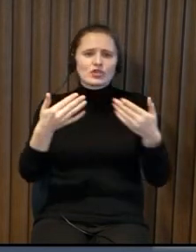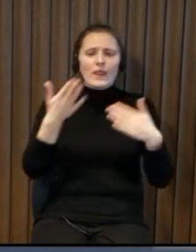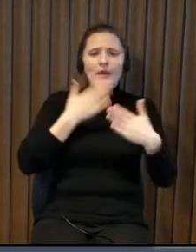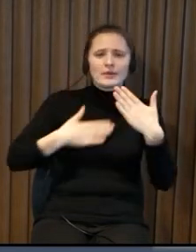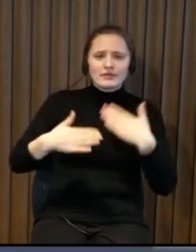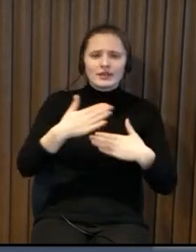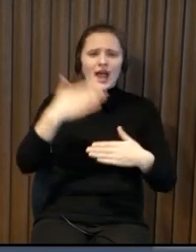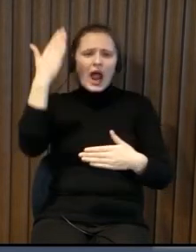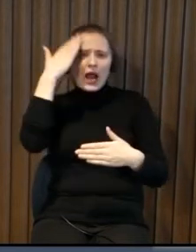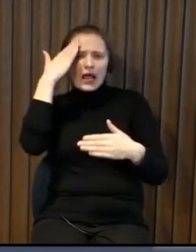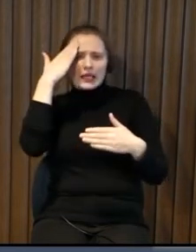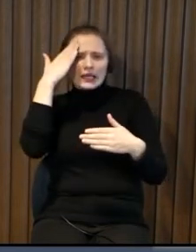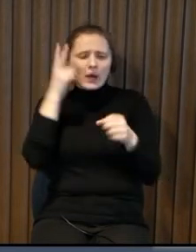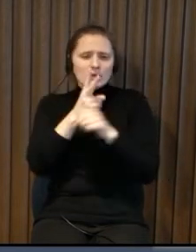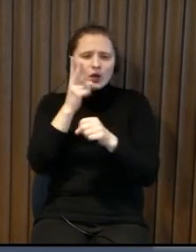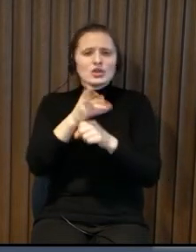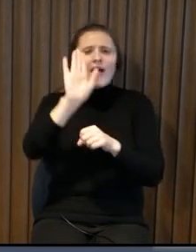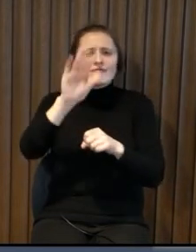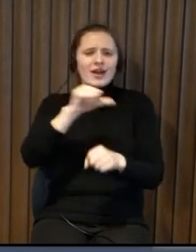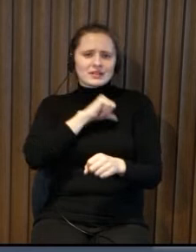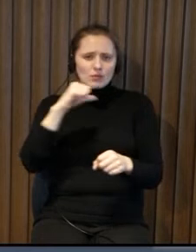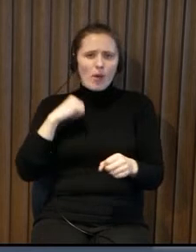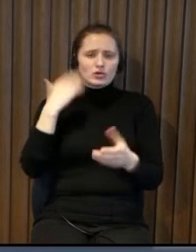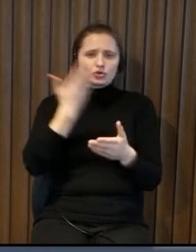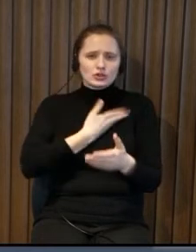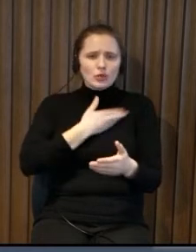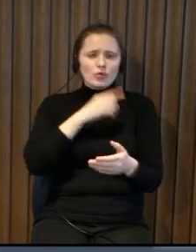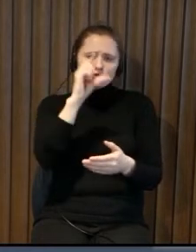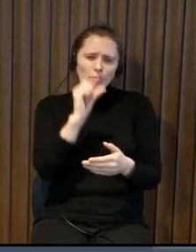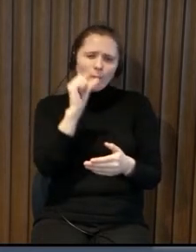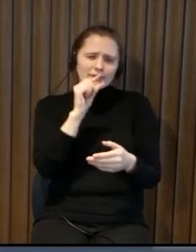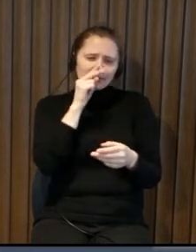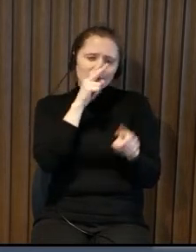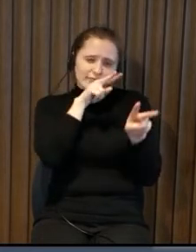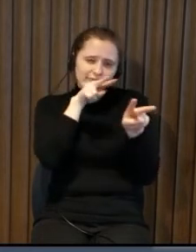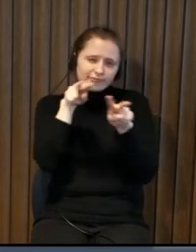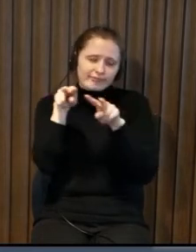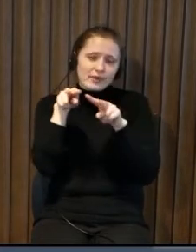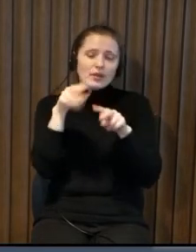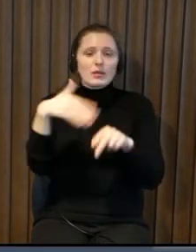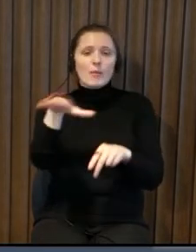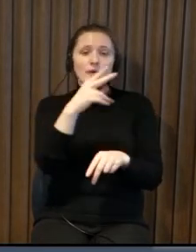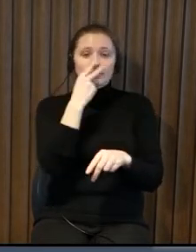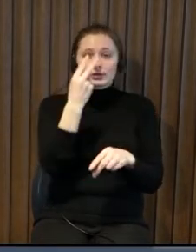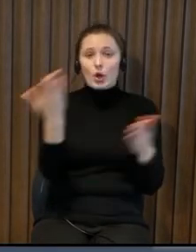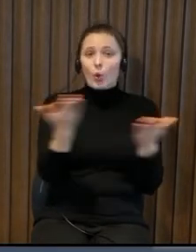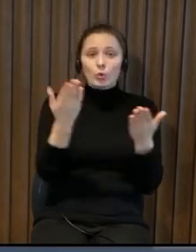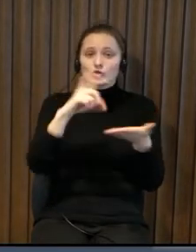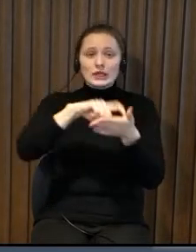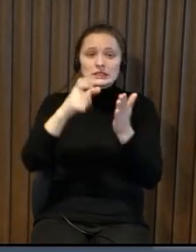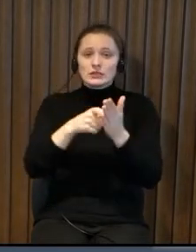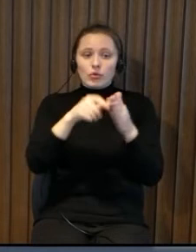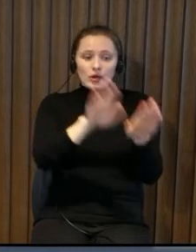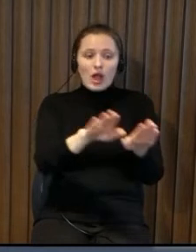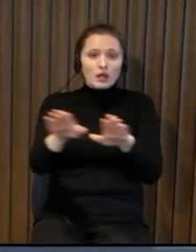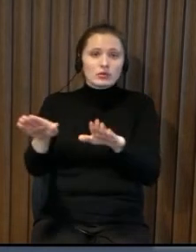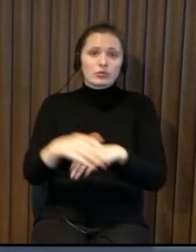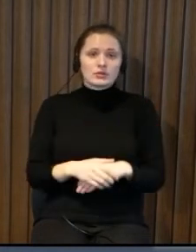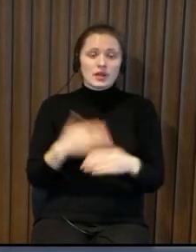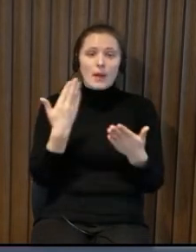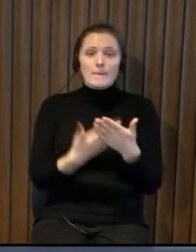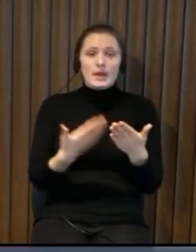or municipality money these group apartments are built for people with some disabilities so that